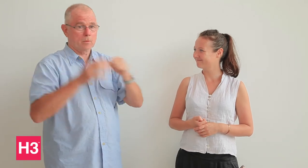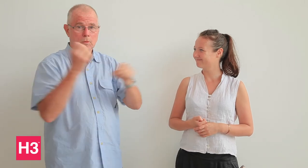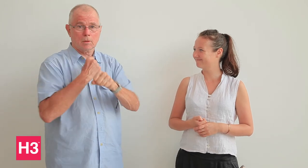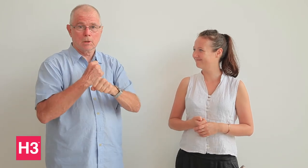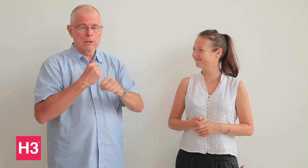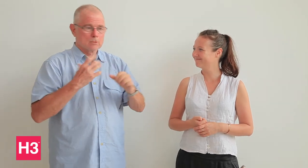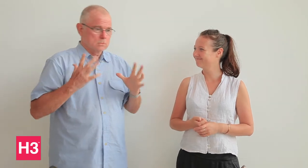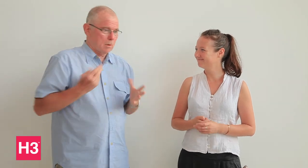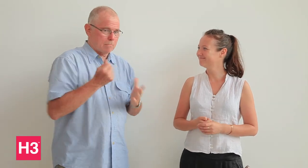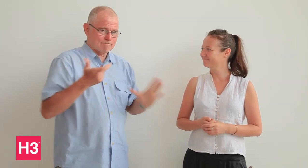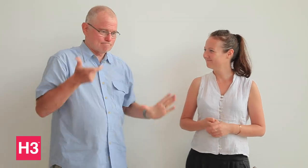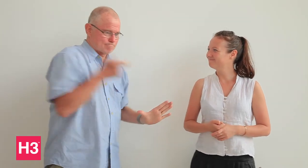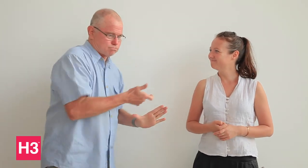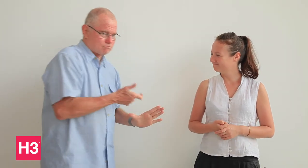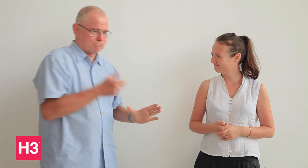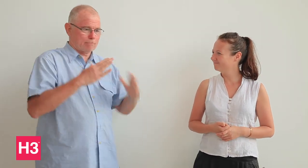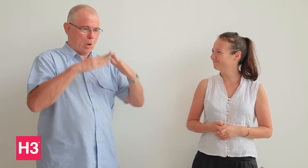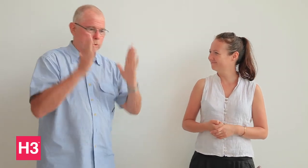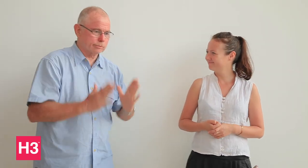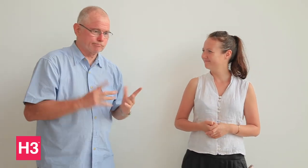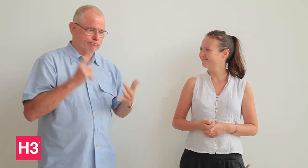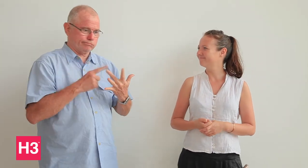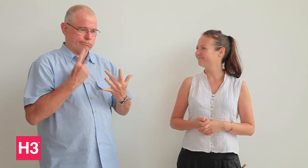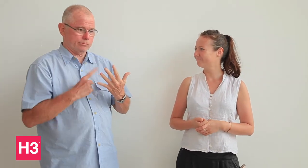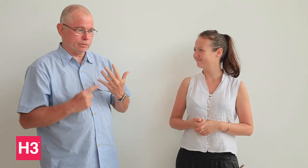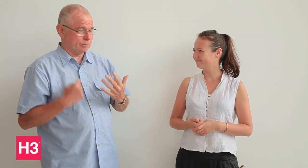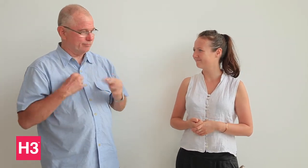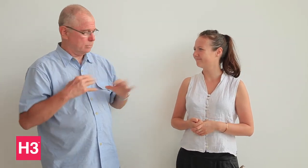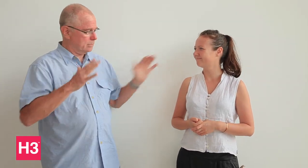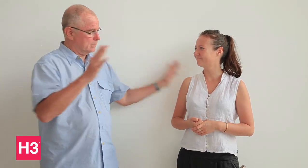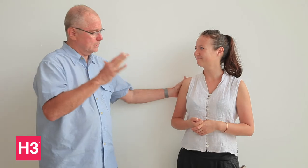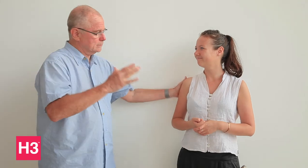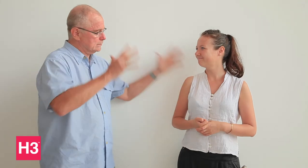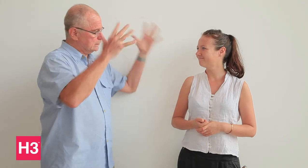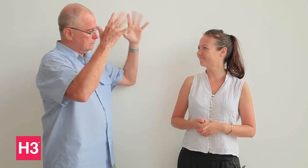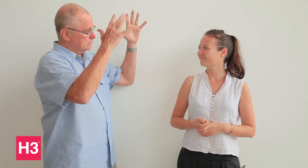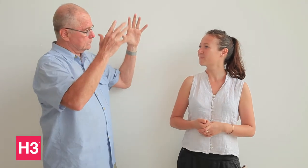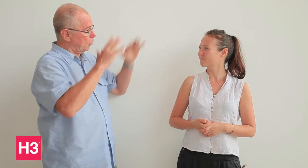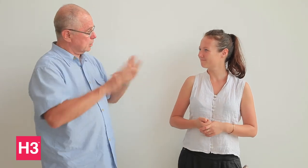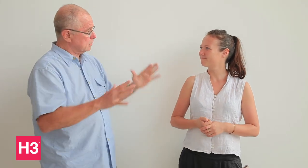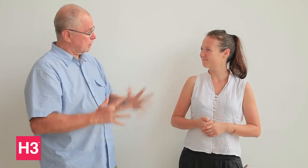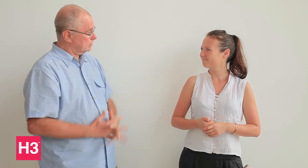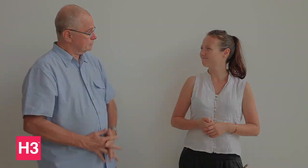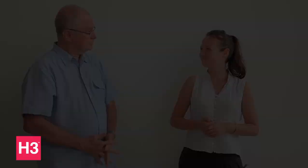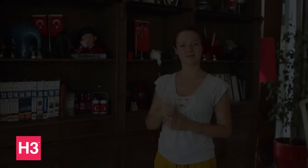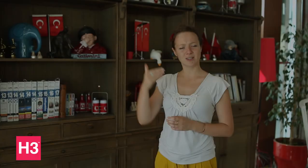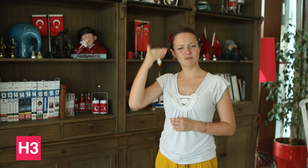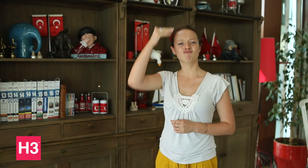countries win, they get money or even new houses. We do not get anything, just recognition. That is all.